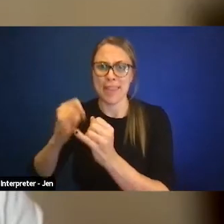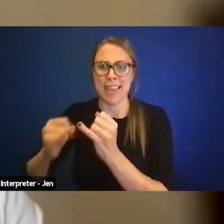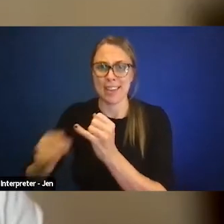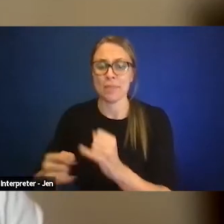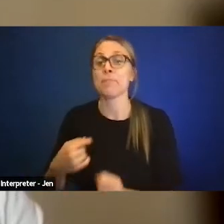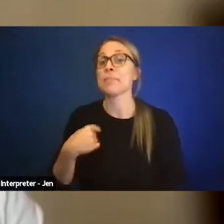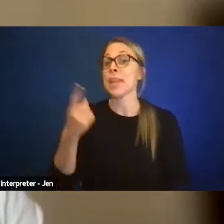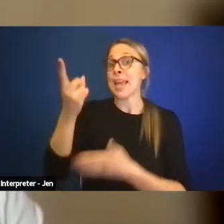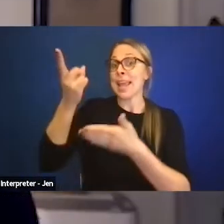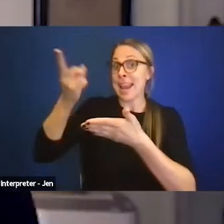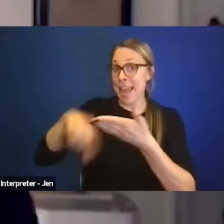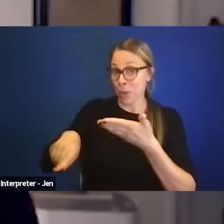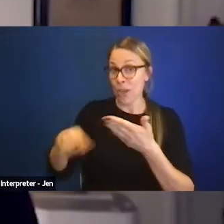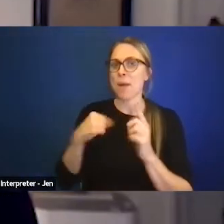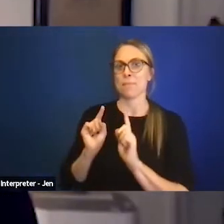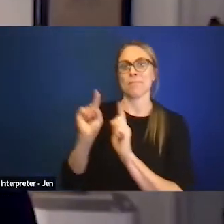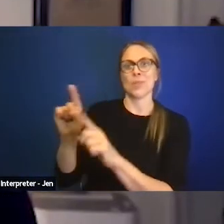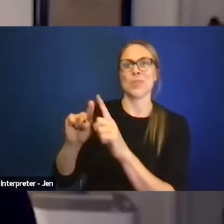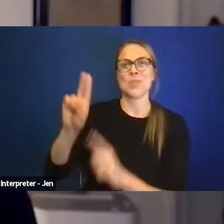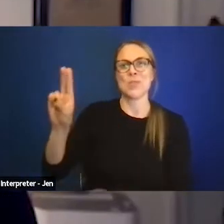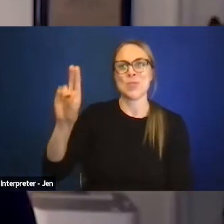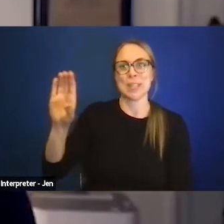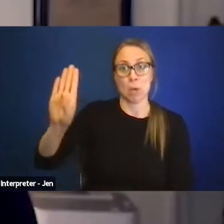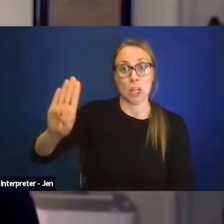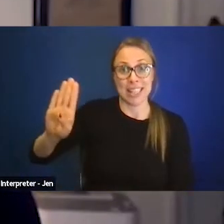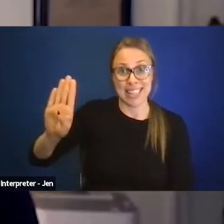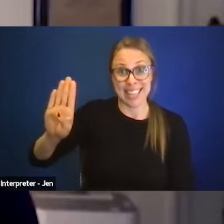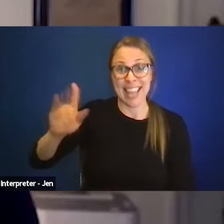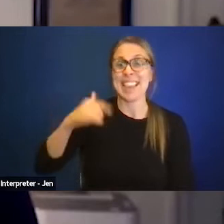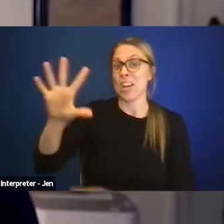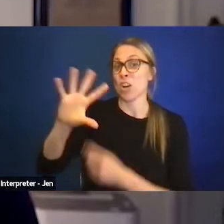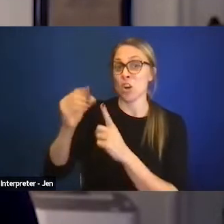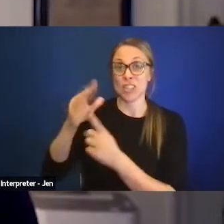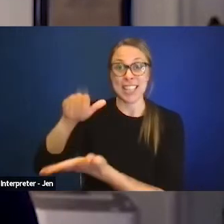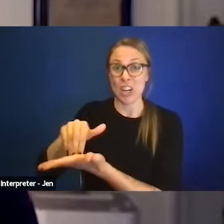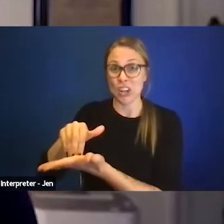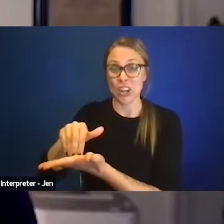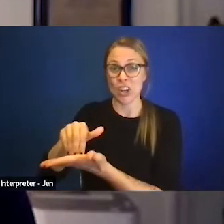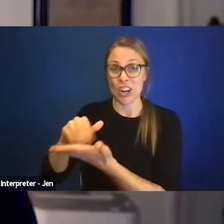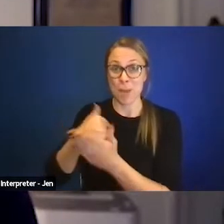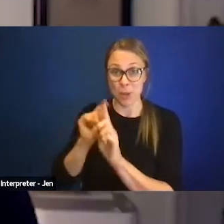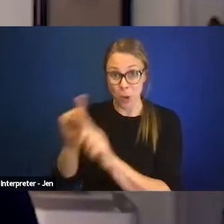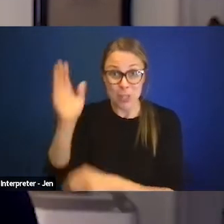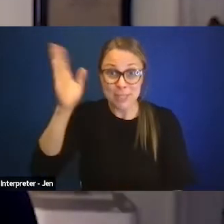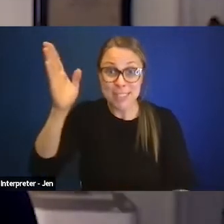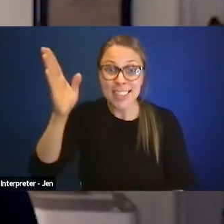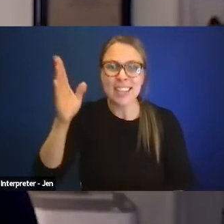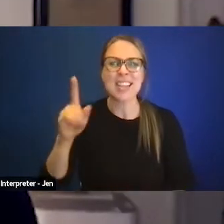next week and the Cultural Center, which is opening up is not reporting to the same person in the administration